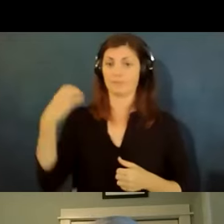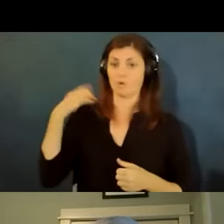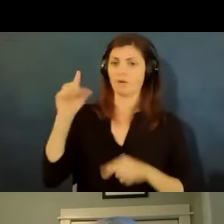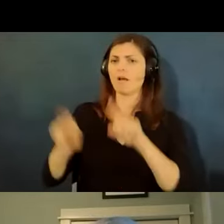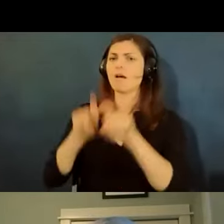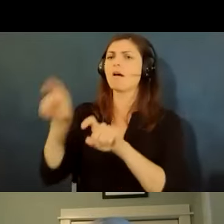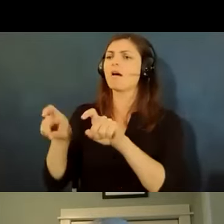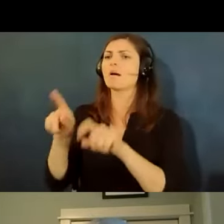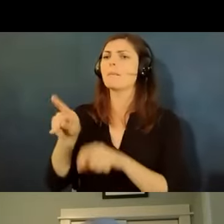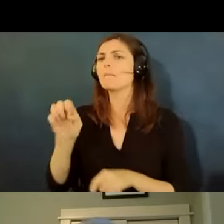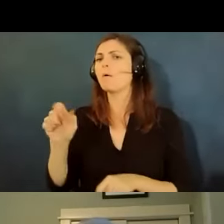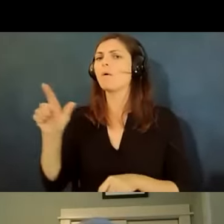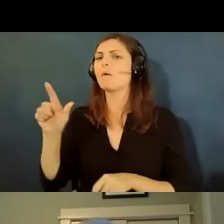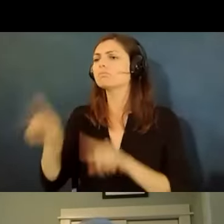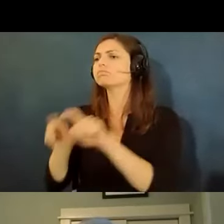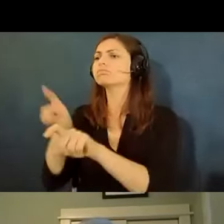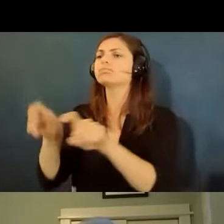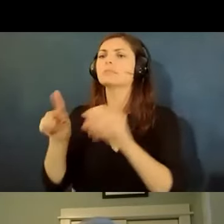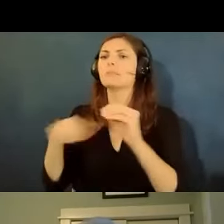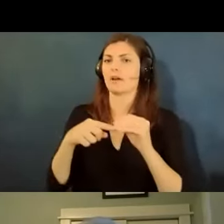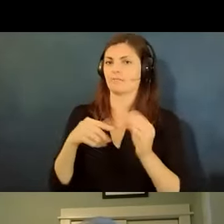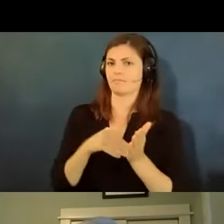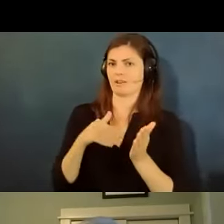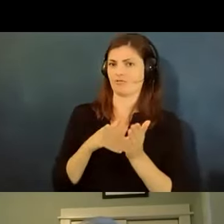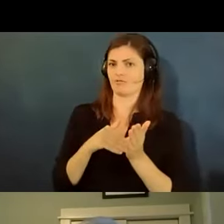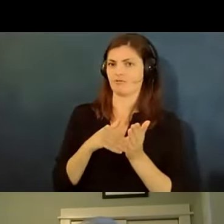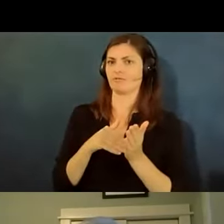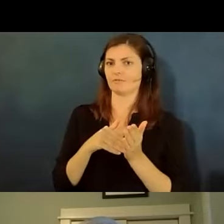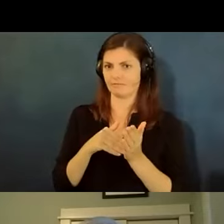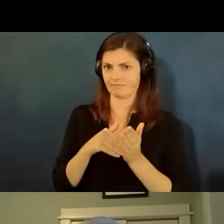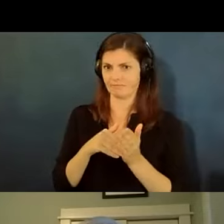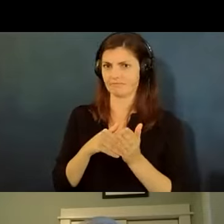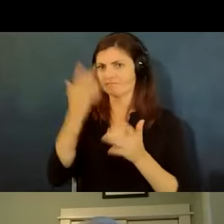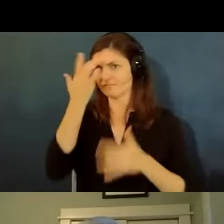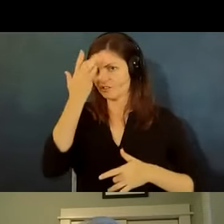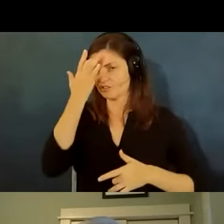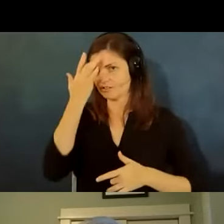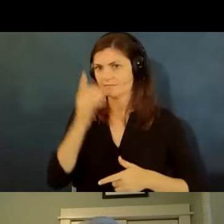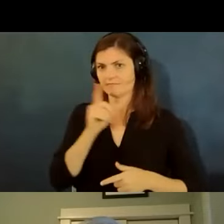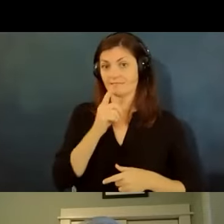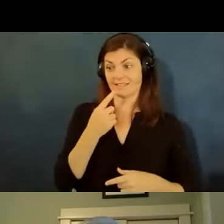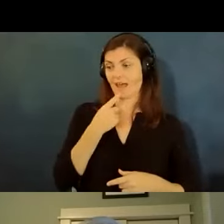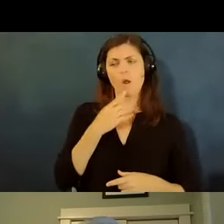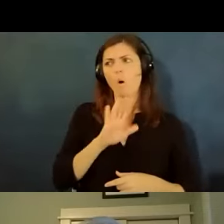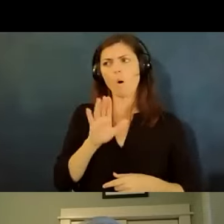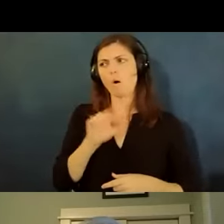conditions when they said they would ask nothing more regarding medical conditions listed on the